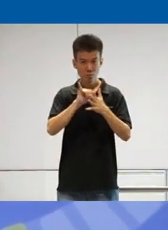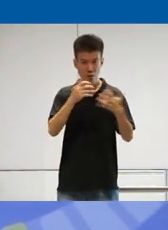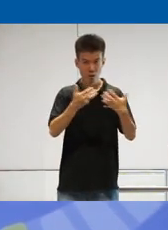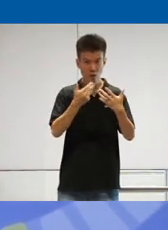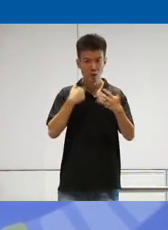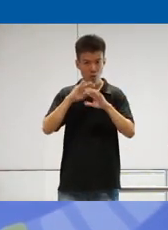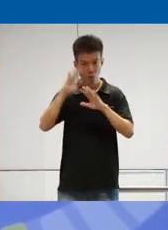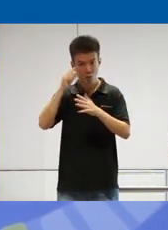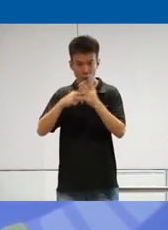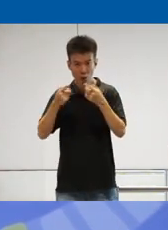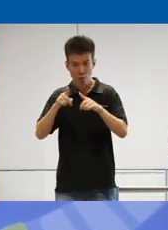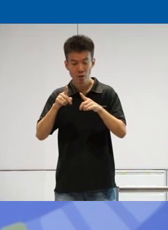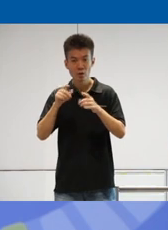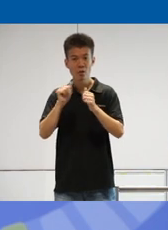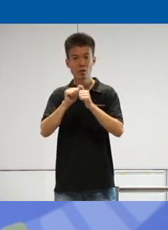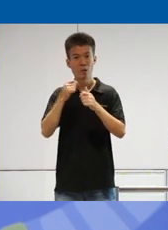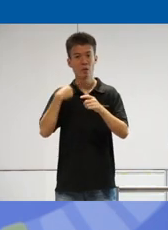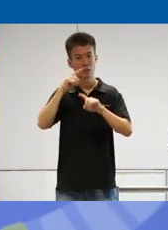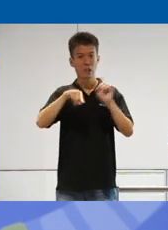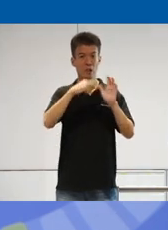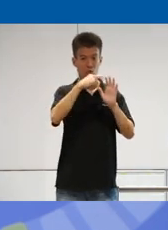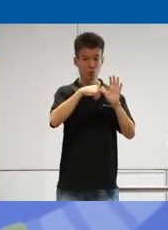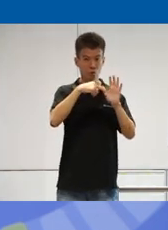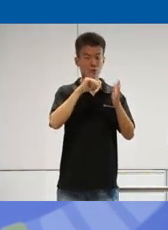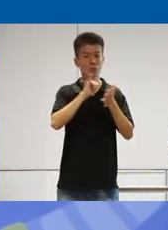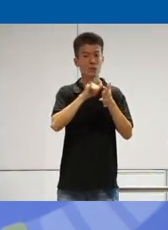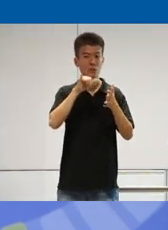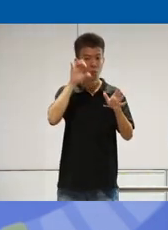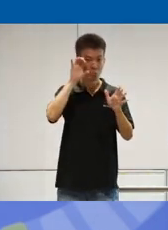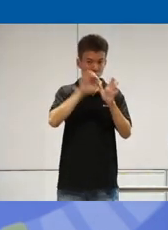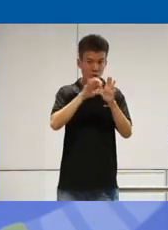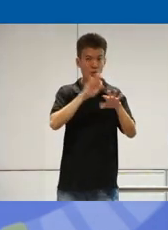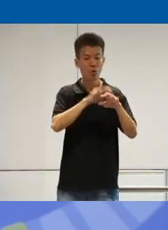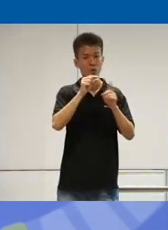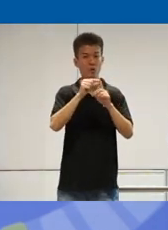what's going on basically like if I can't read uh uh the pictures or the text on the website then